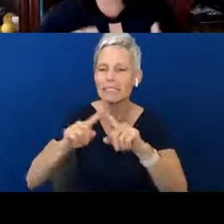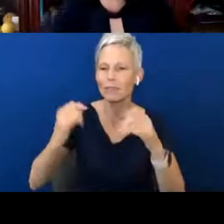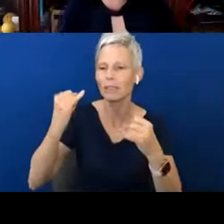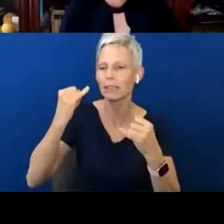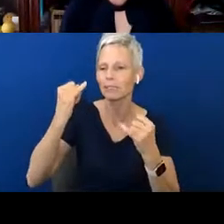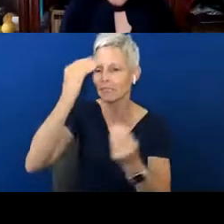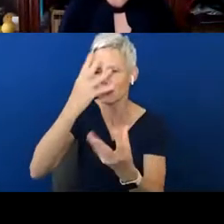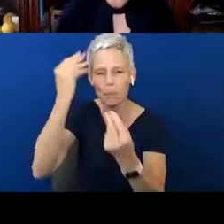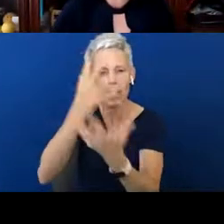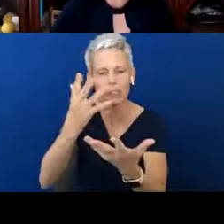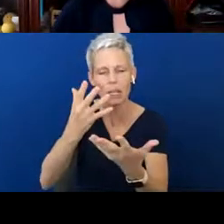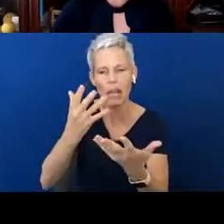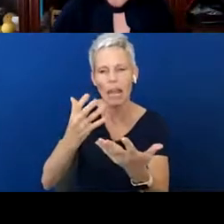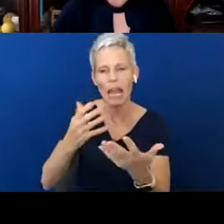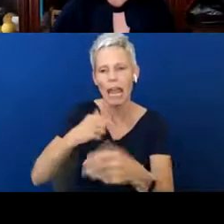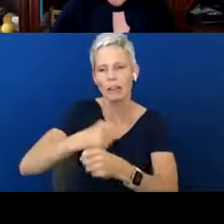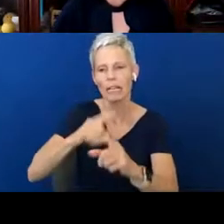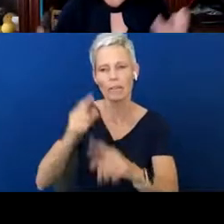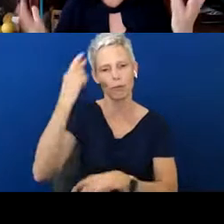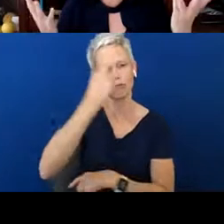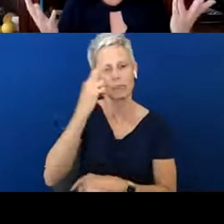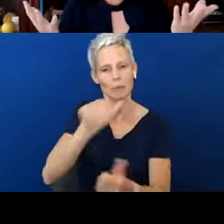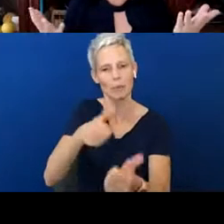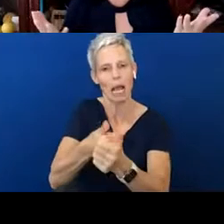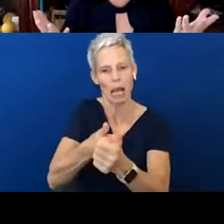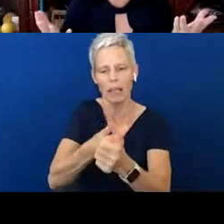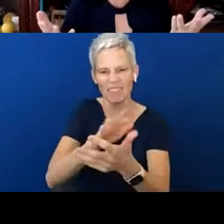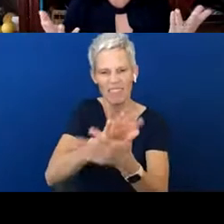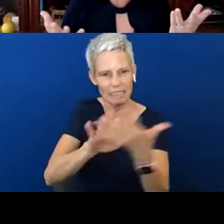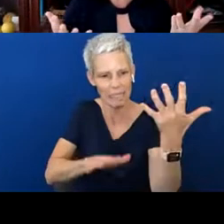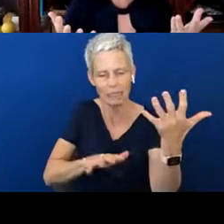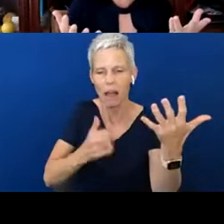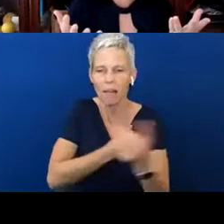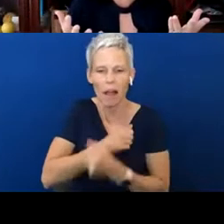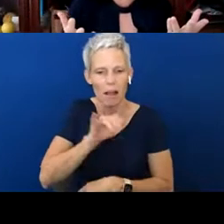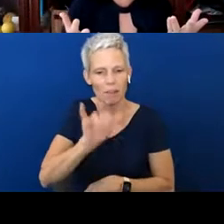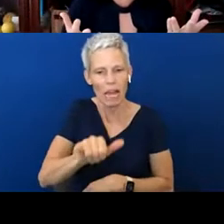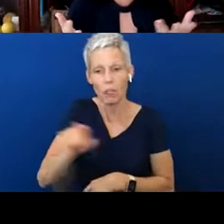for them.” So I love that. So, as professionals in the audience, how can you use these to take,